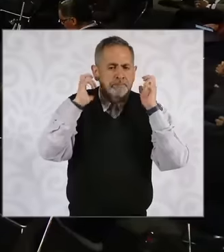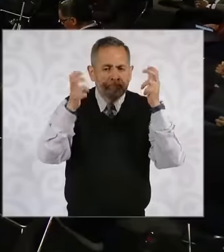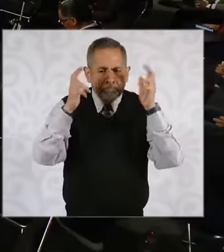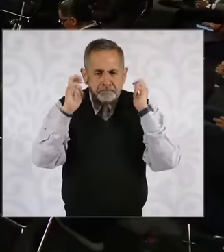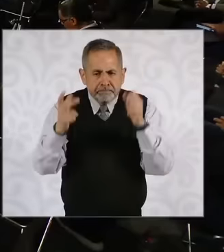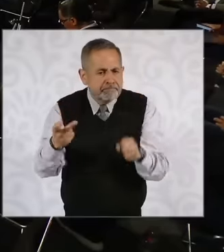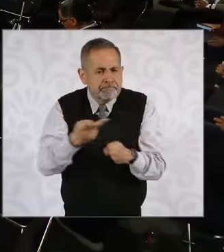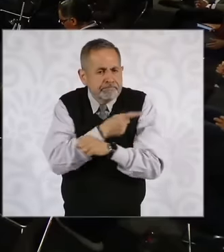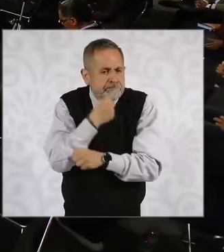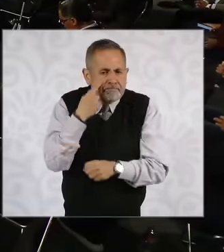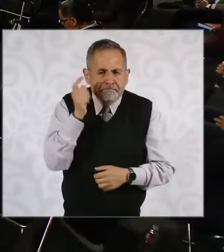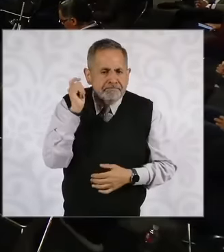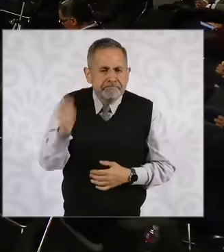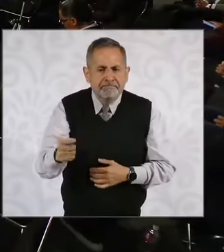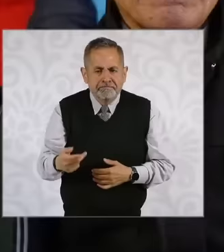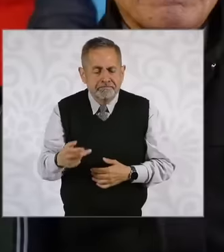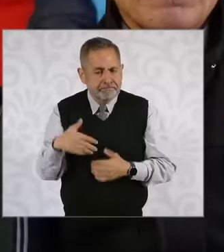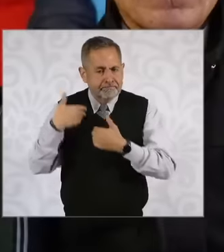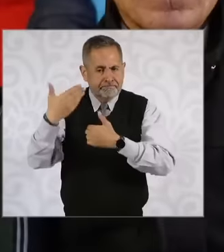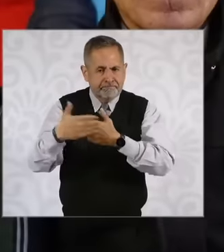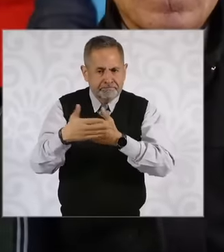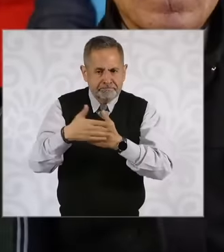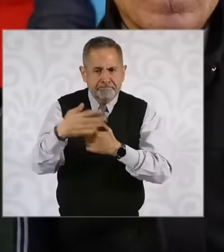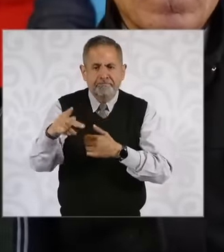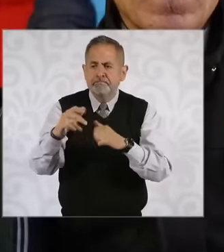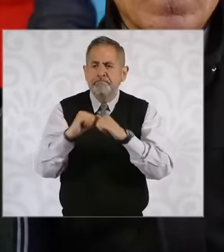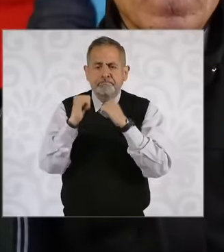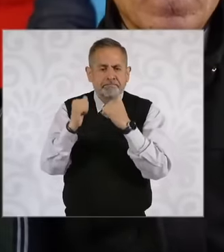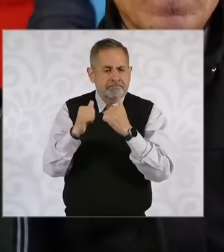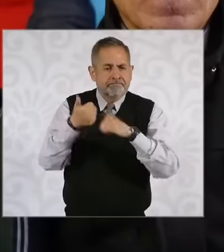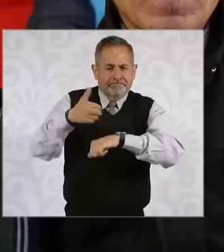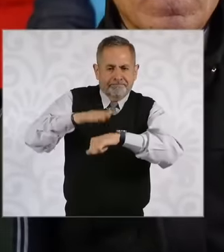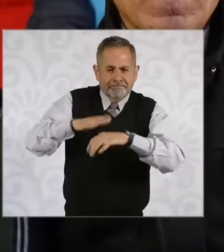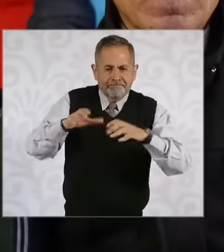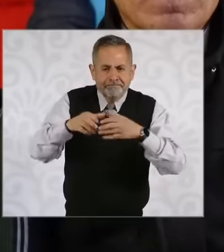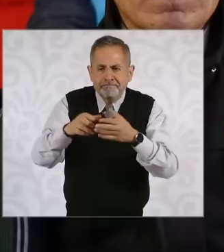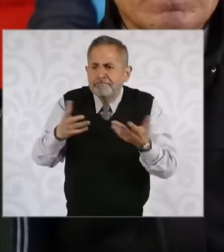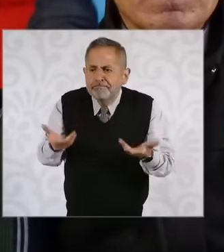experienced there, and what is your administration going to be? to stop this wave of violence in that